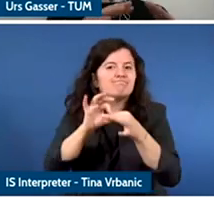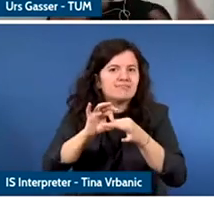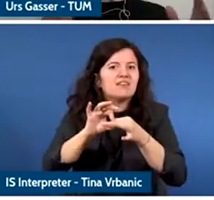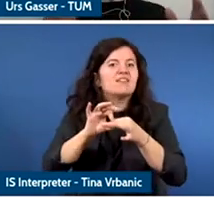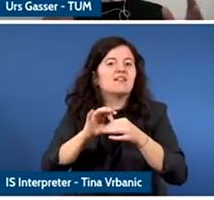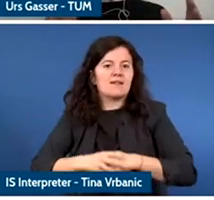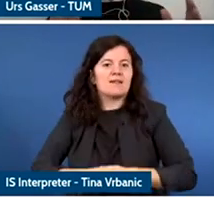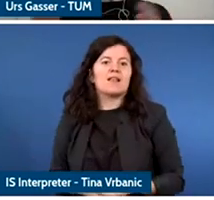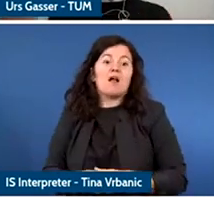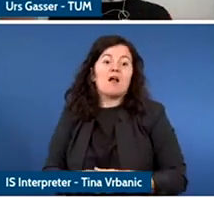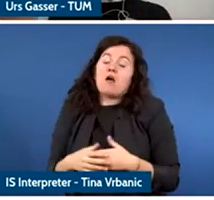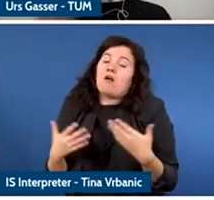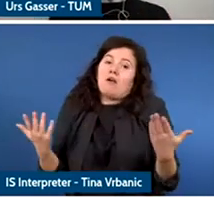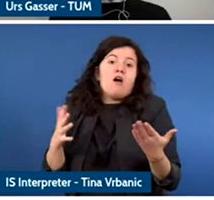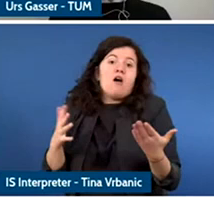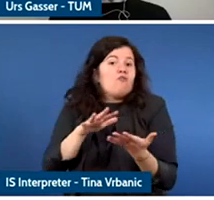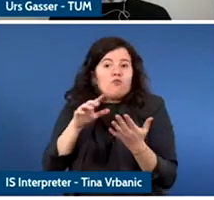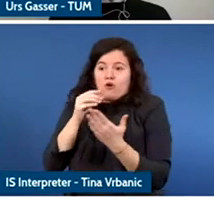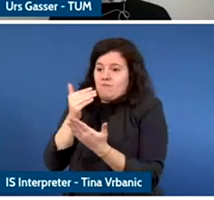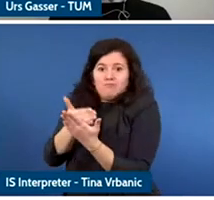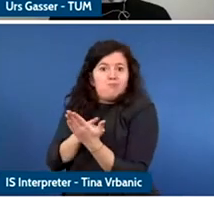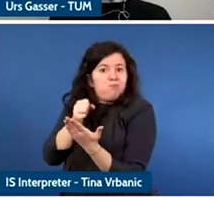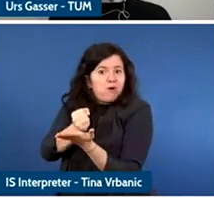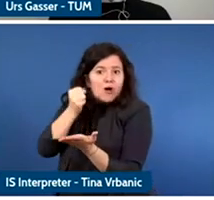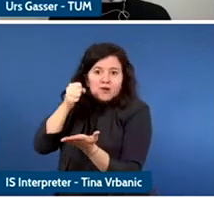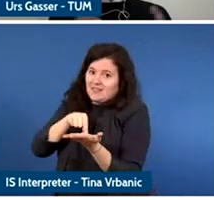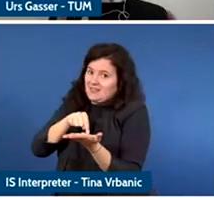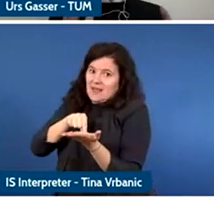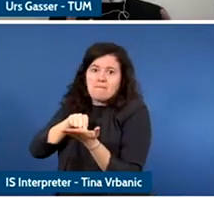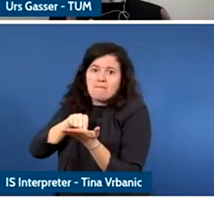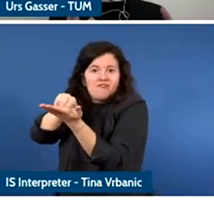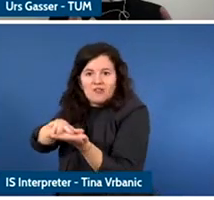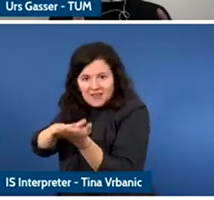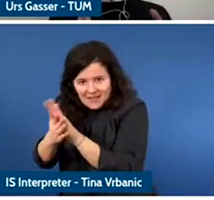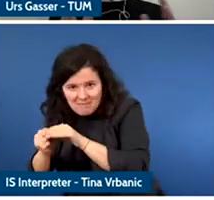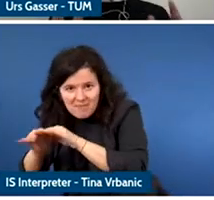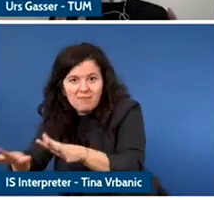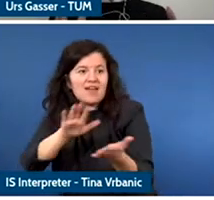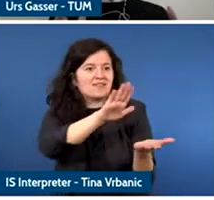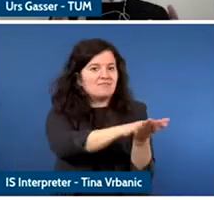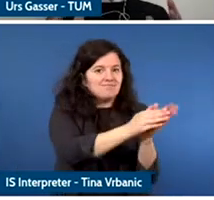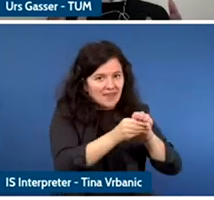world the global south and the global north we have massive symmetries in